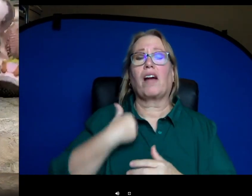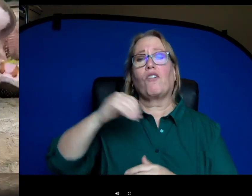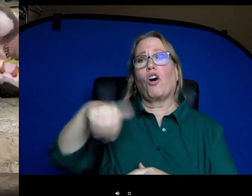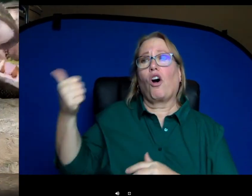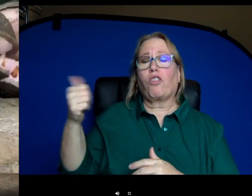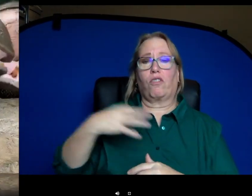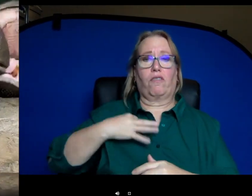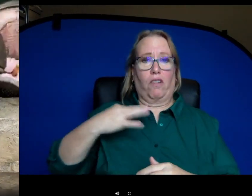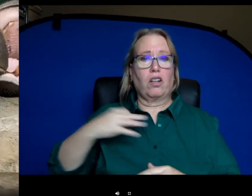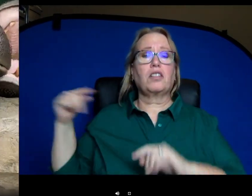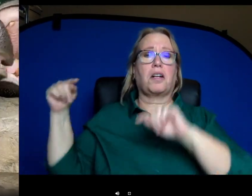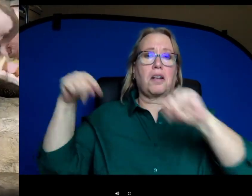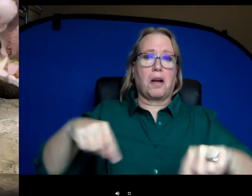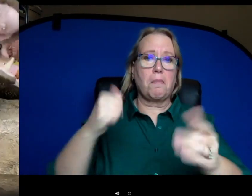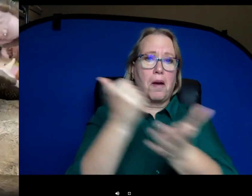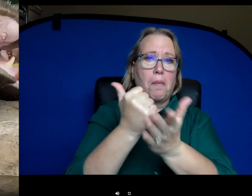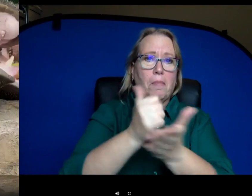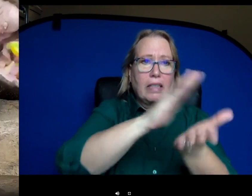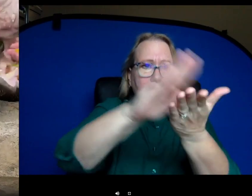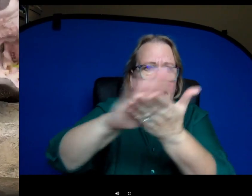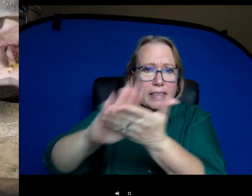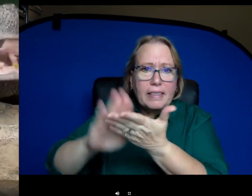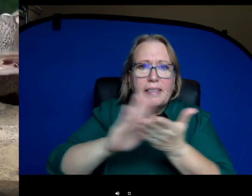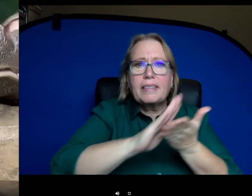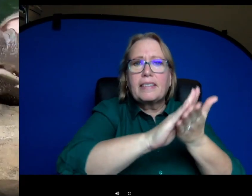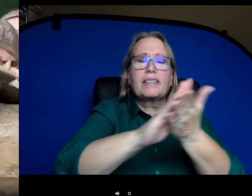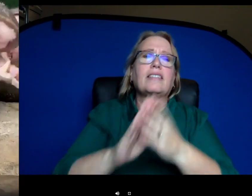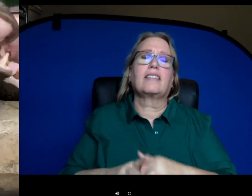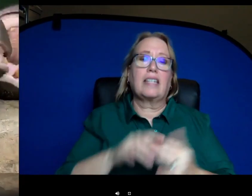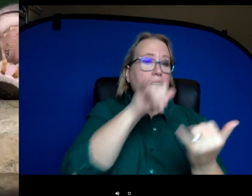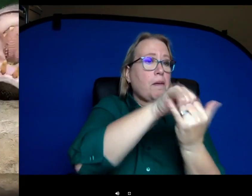help us scrub the windows and everything when the hippos are inside um to help us